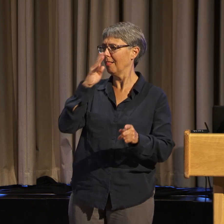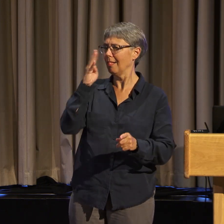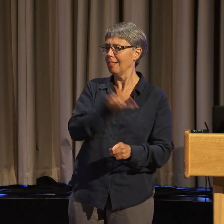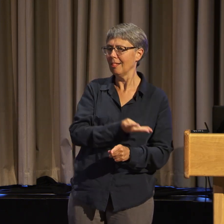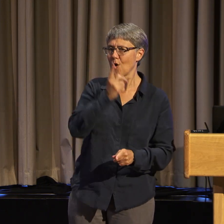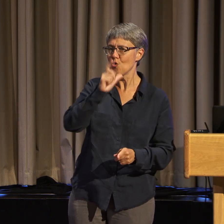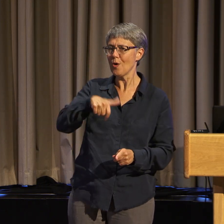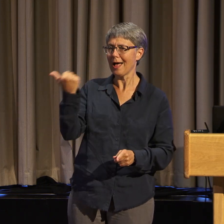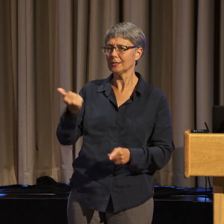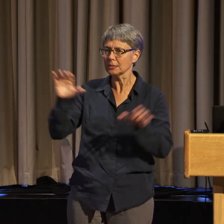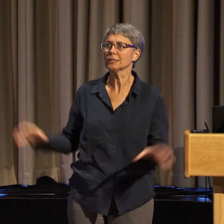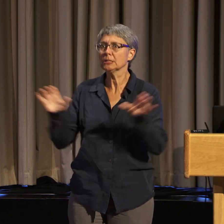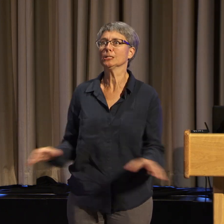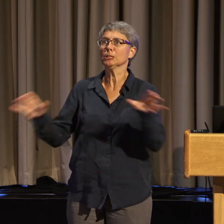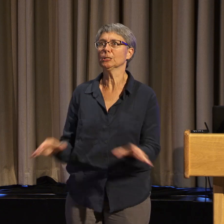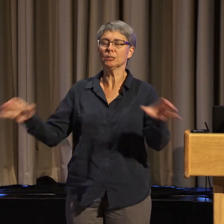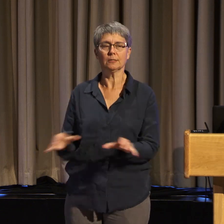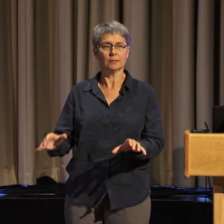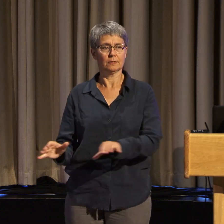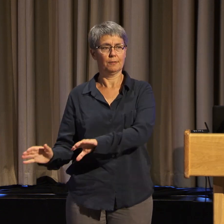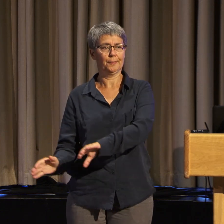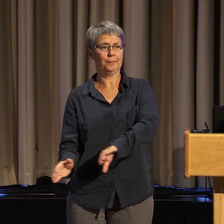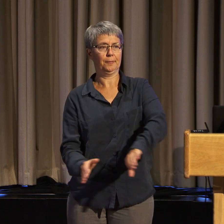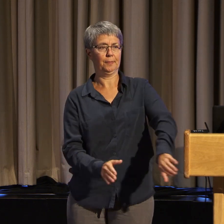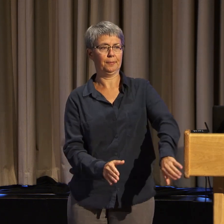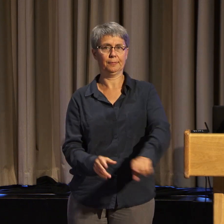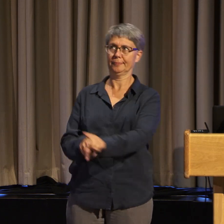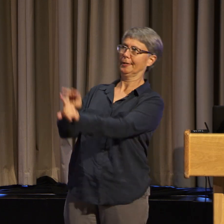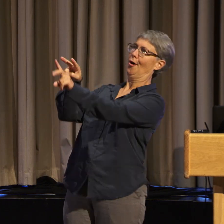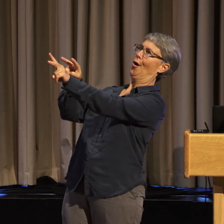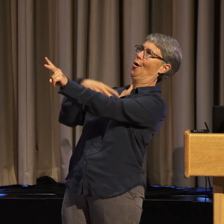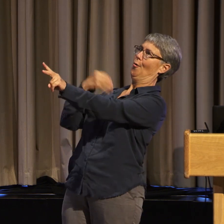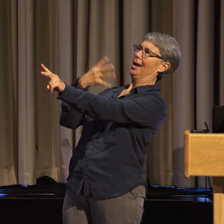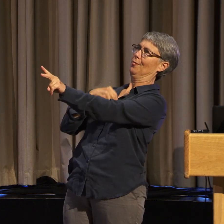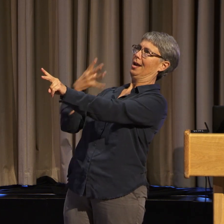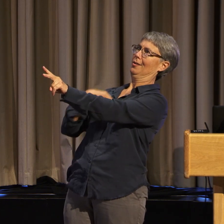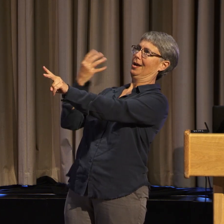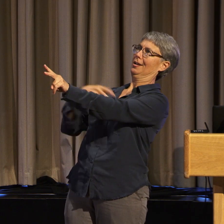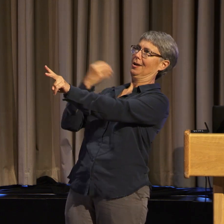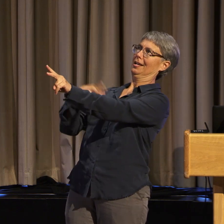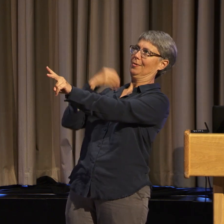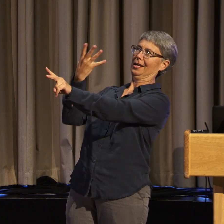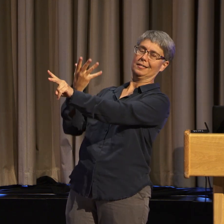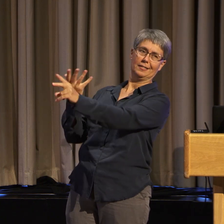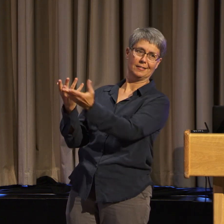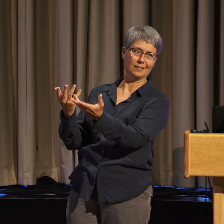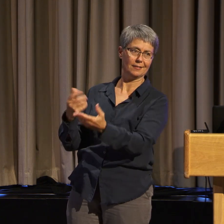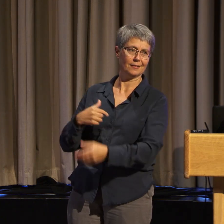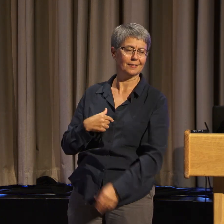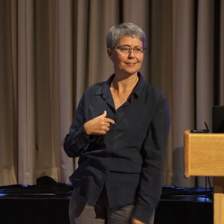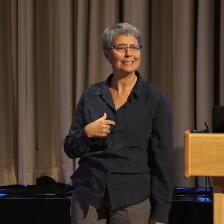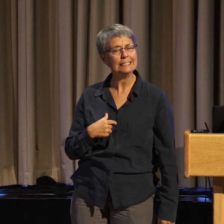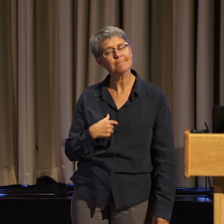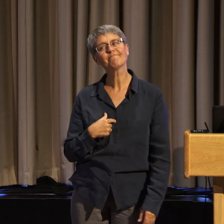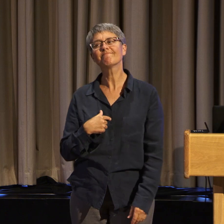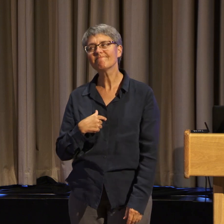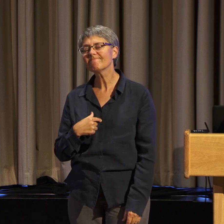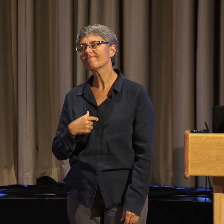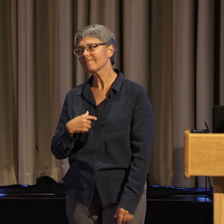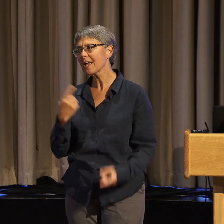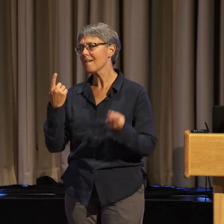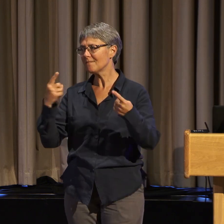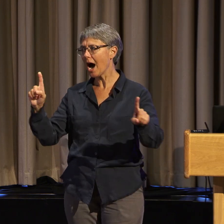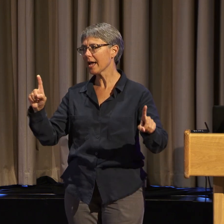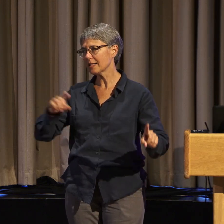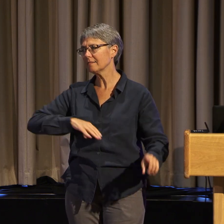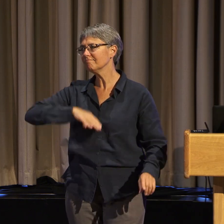And I got to the point where I began to question that.